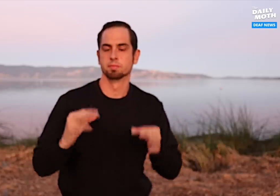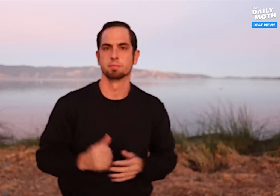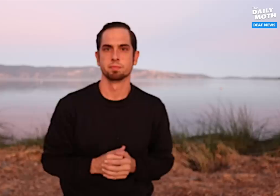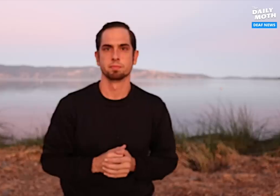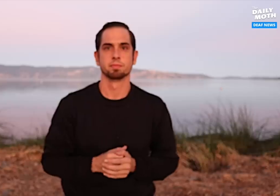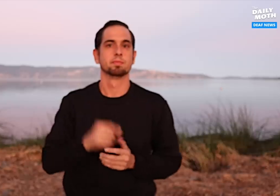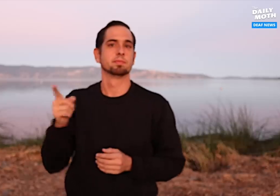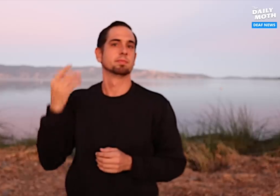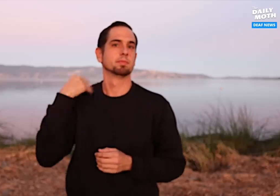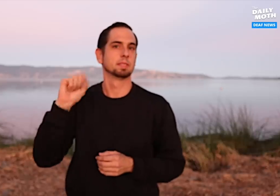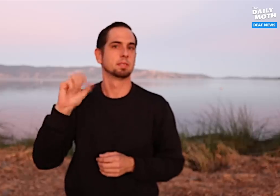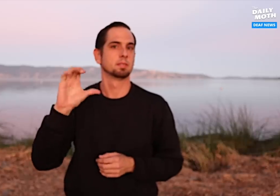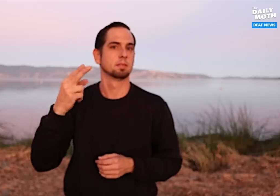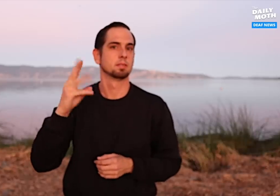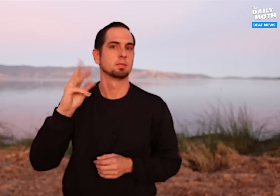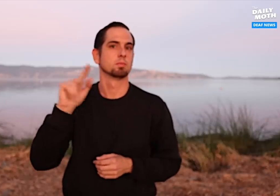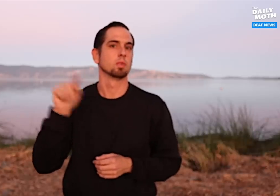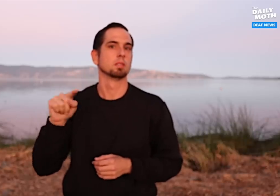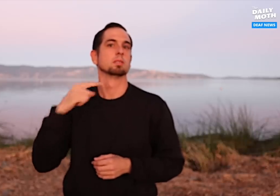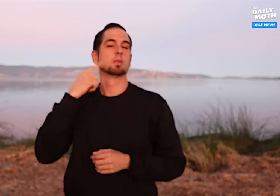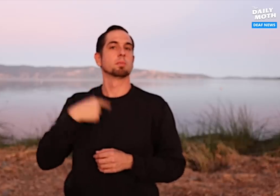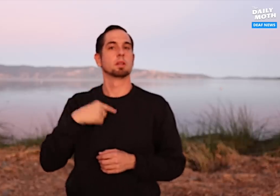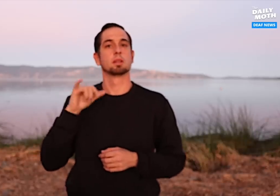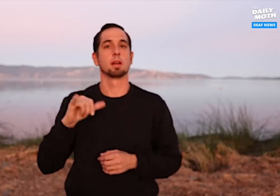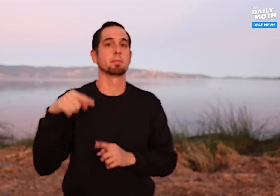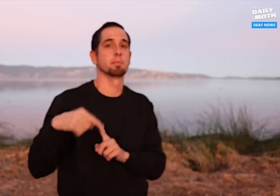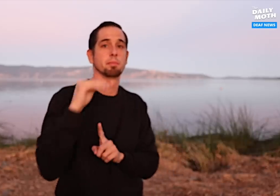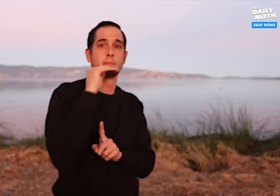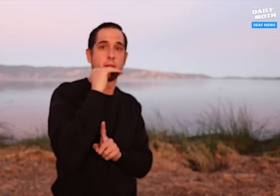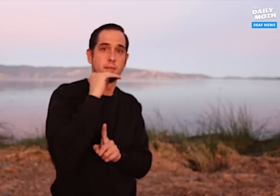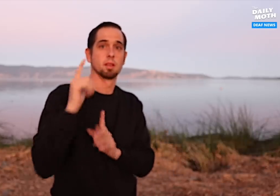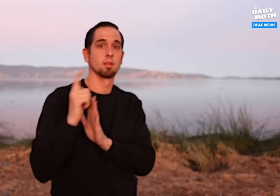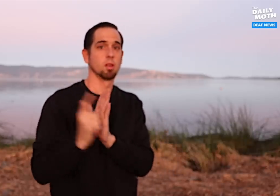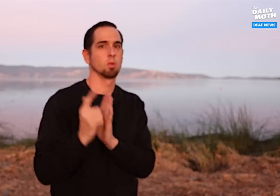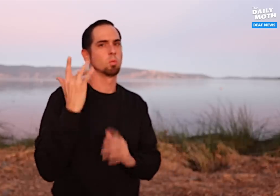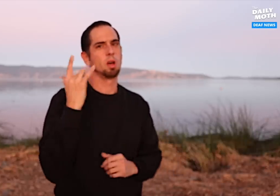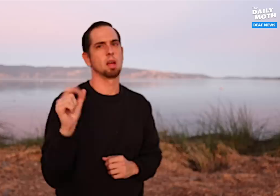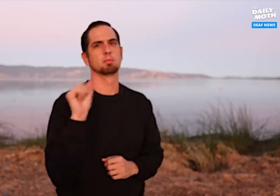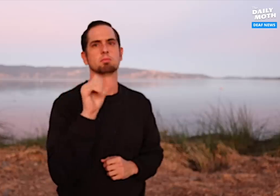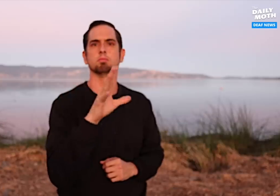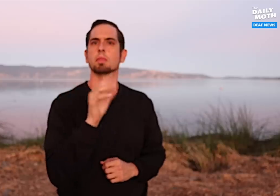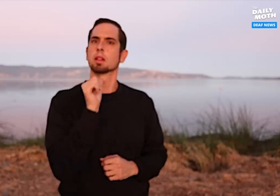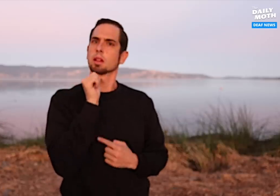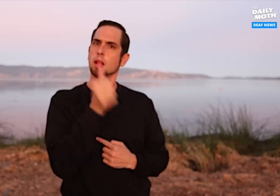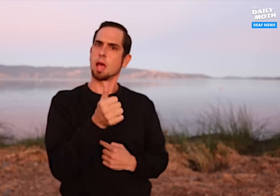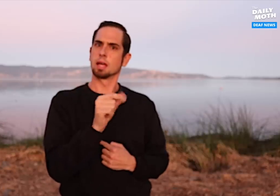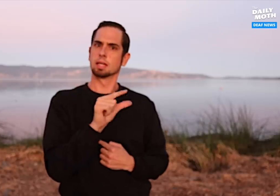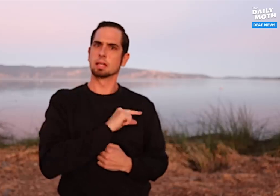Schwartz said that the reason for Mavrick’s not guilty plea